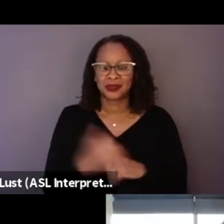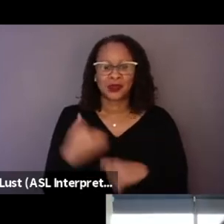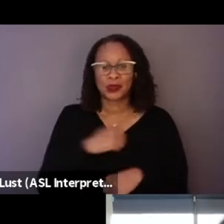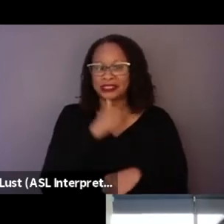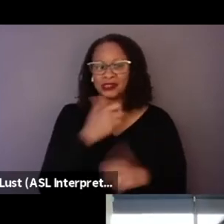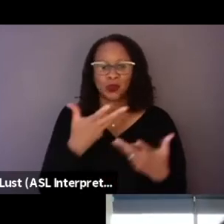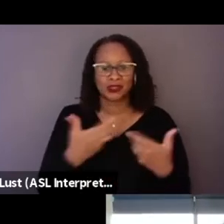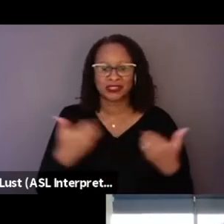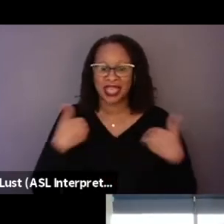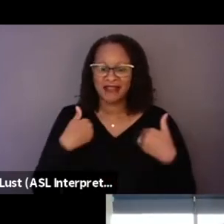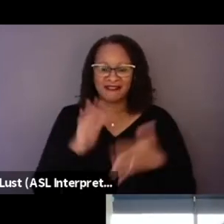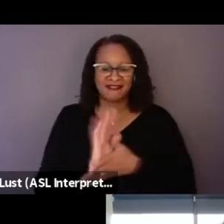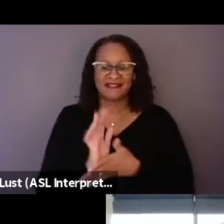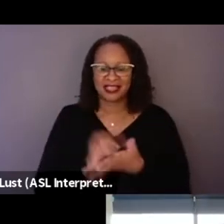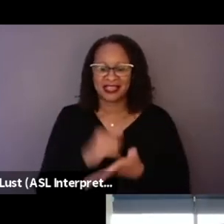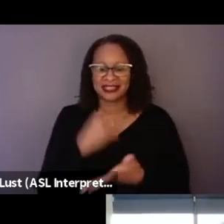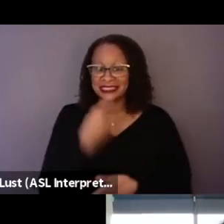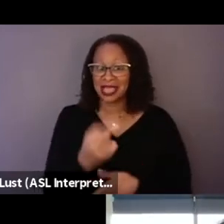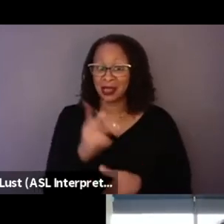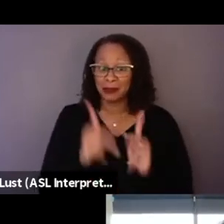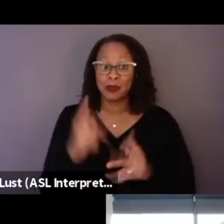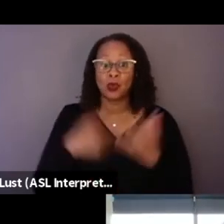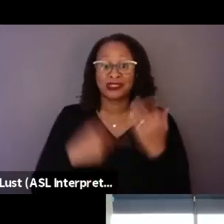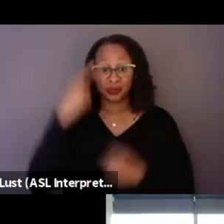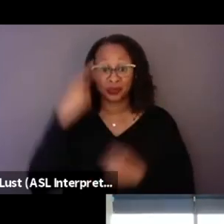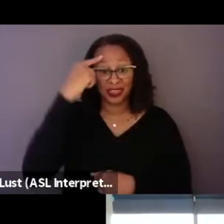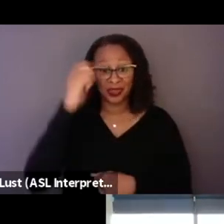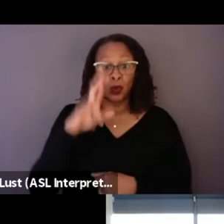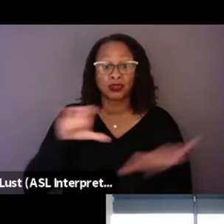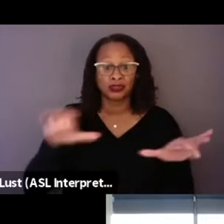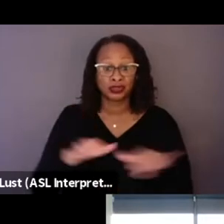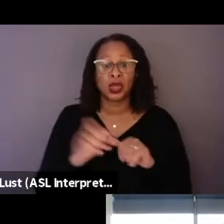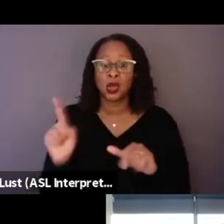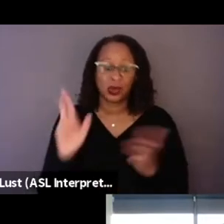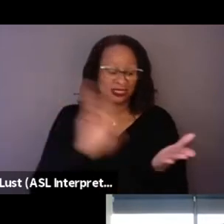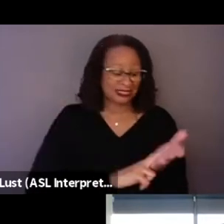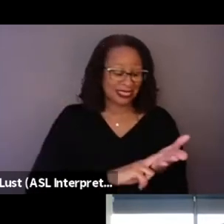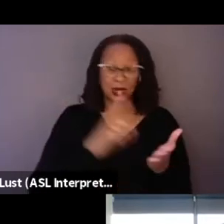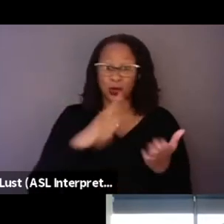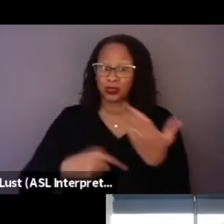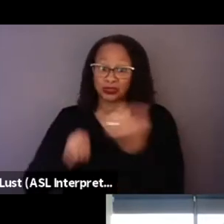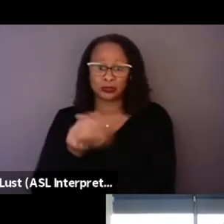that would tell people what to think, or what to do, or where to sign, or what to support, you know.